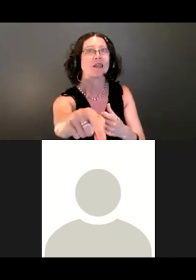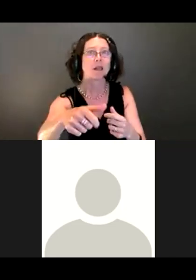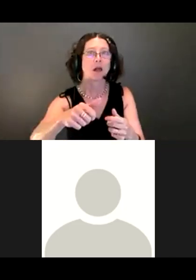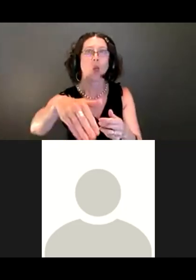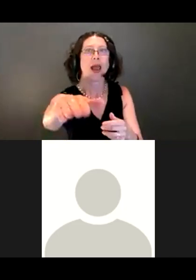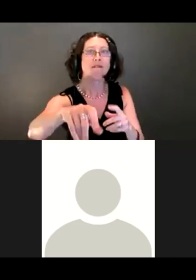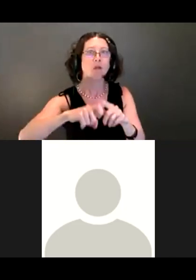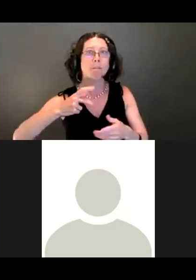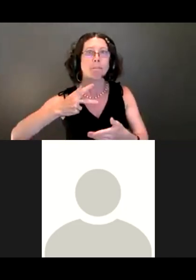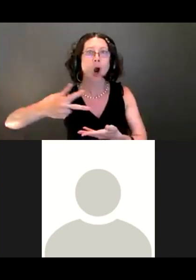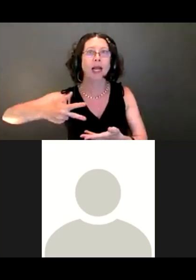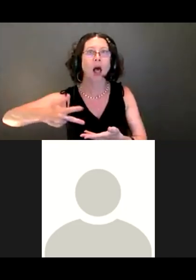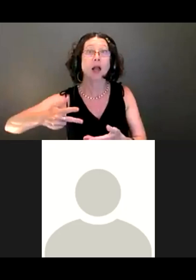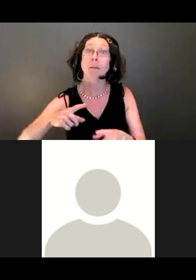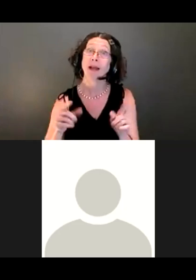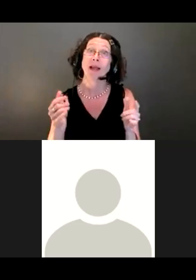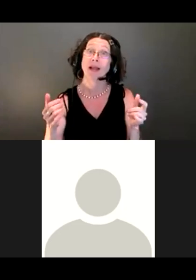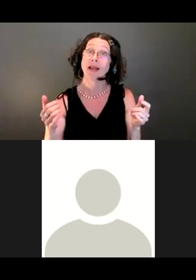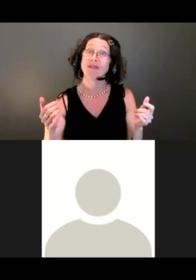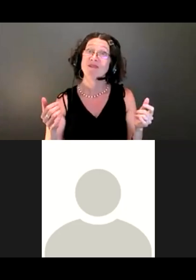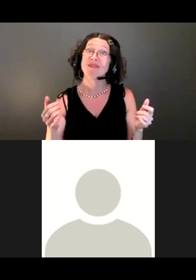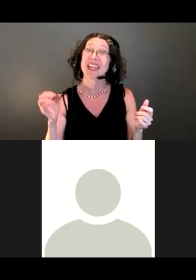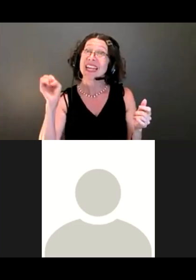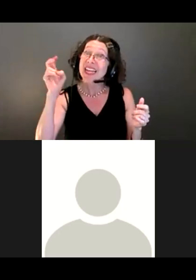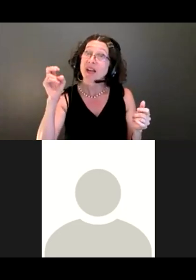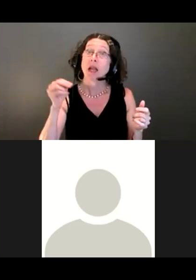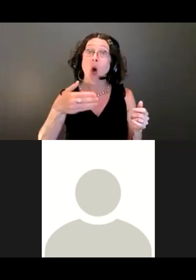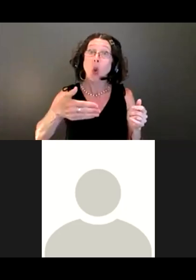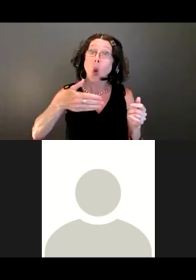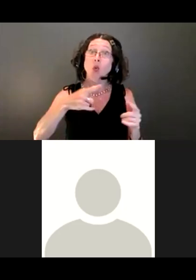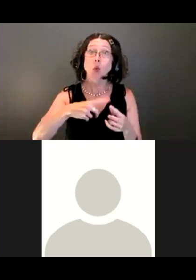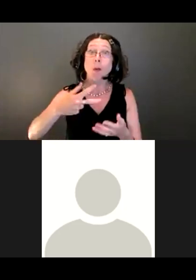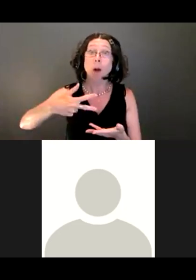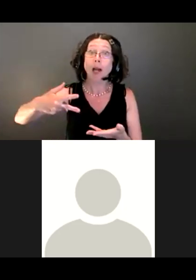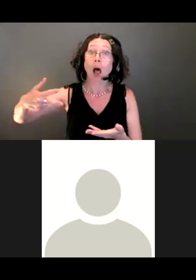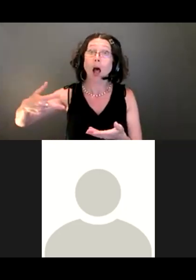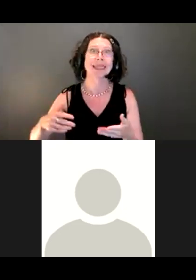Even closer to the parking lot, it's much better now for quite a ways.